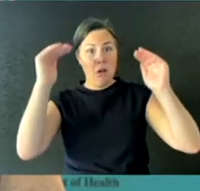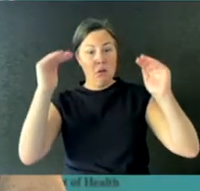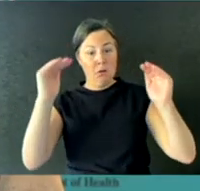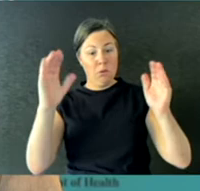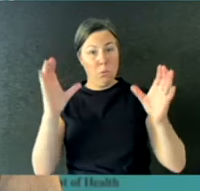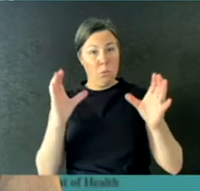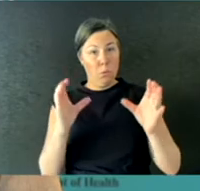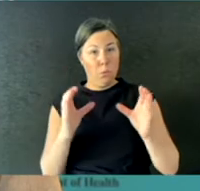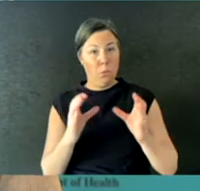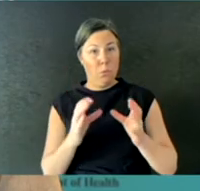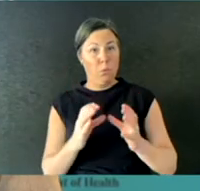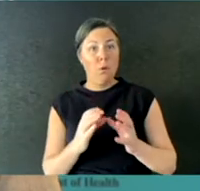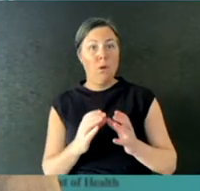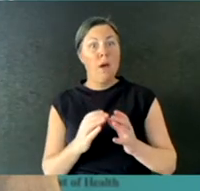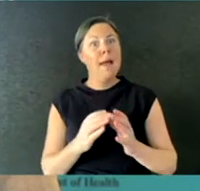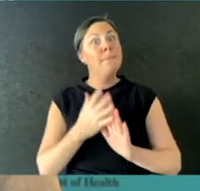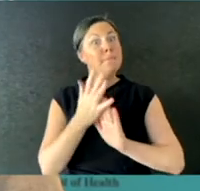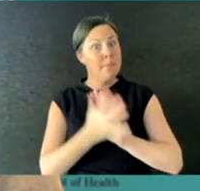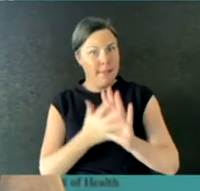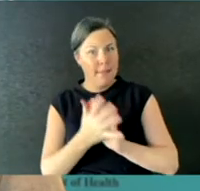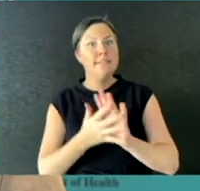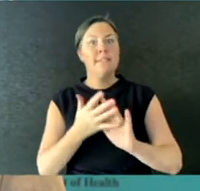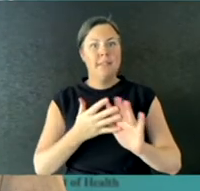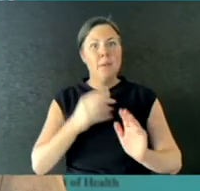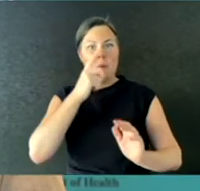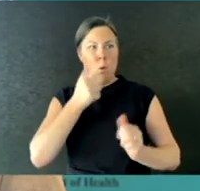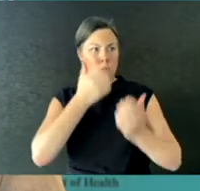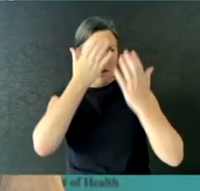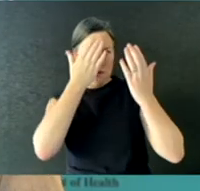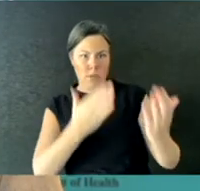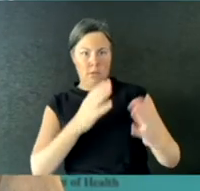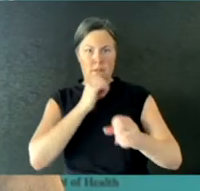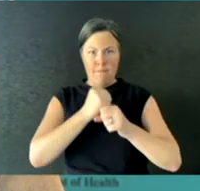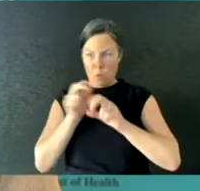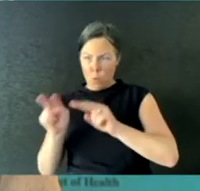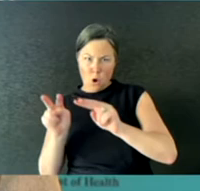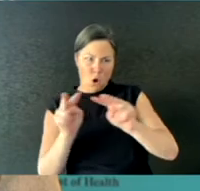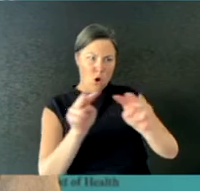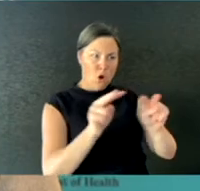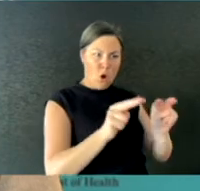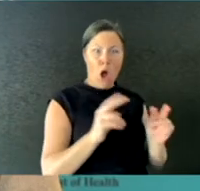that implies that will be able to keep COVID-19 under control.